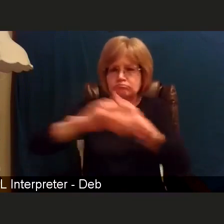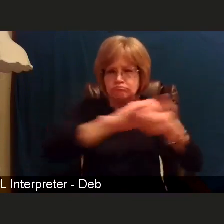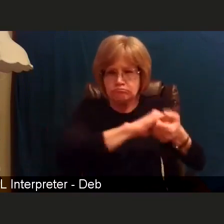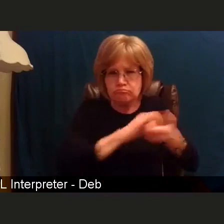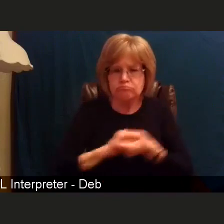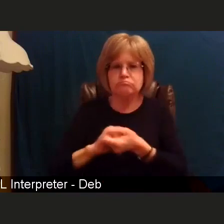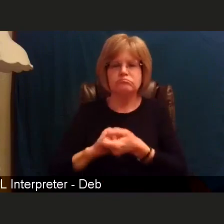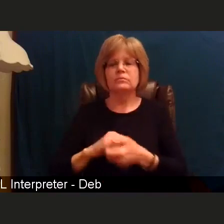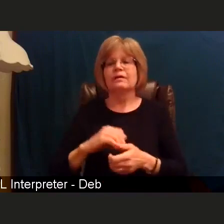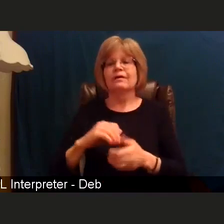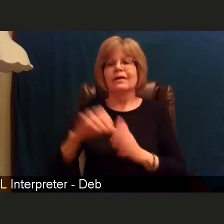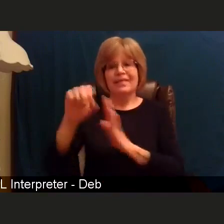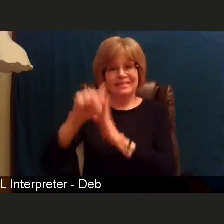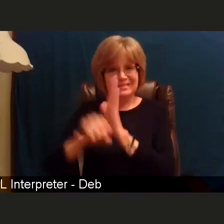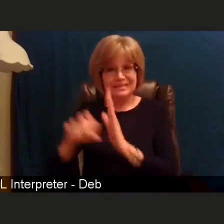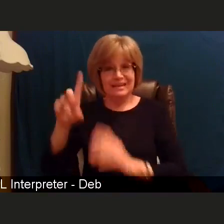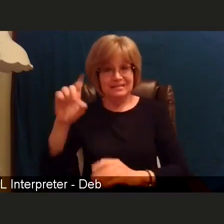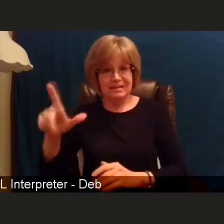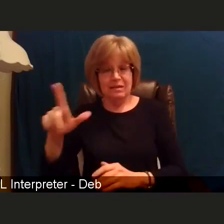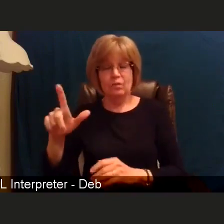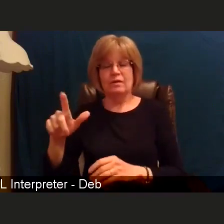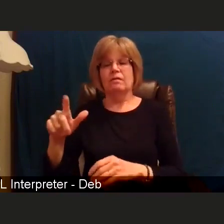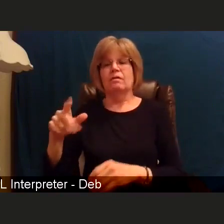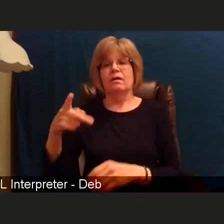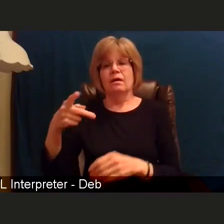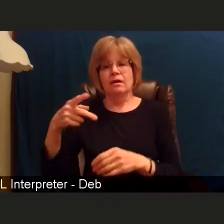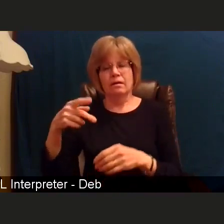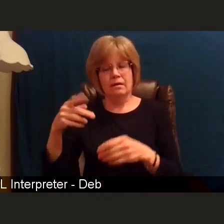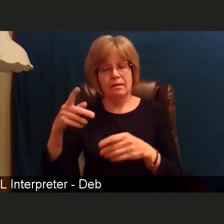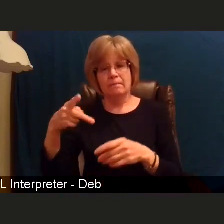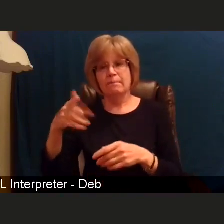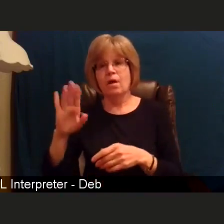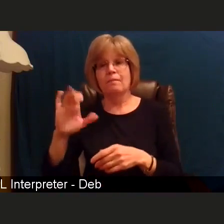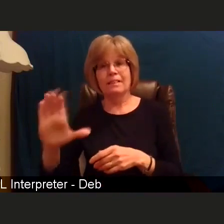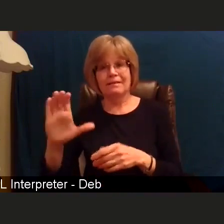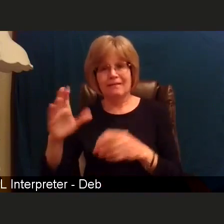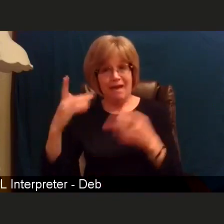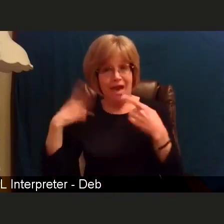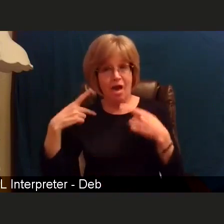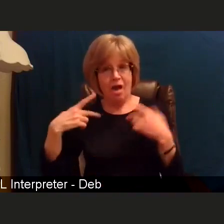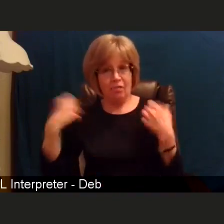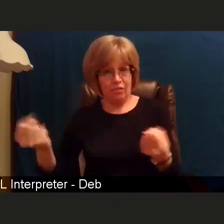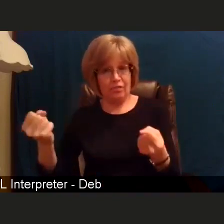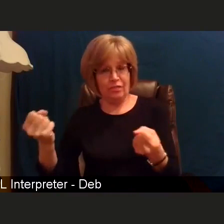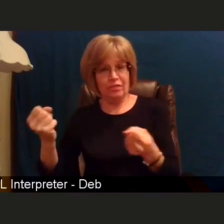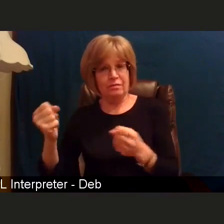and the Division of Public Health in order to make sure that we have the necessary vaccinations